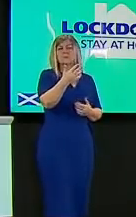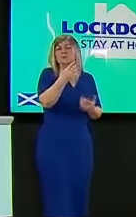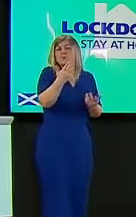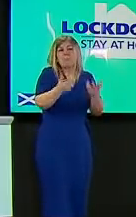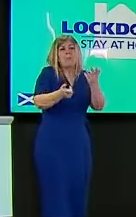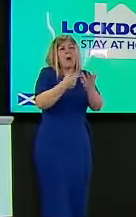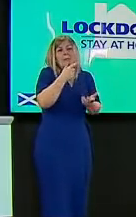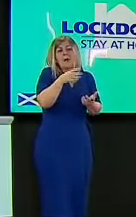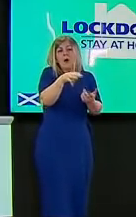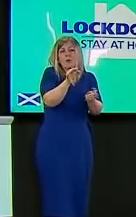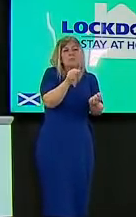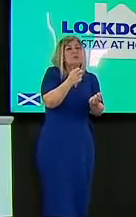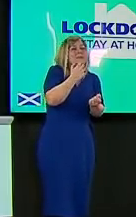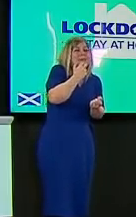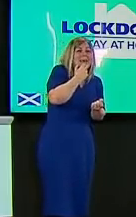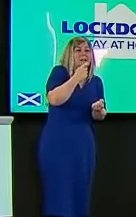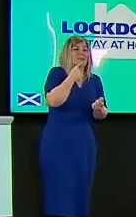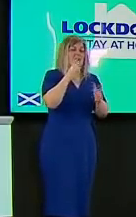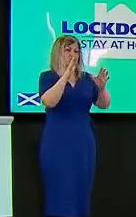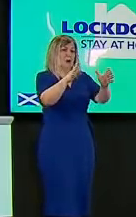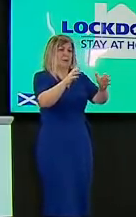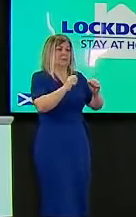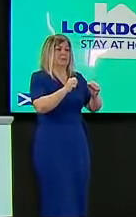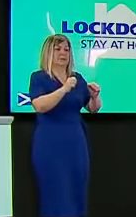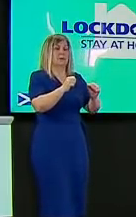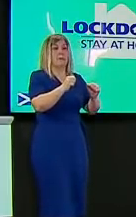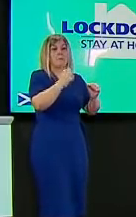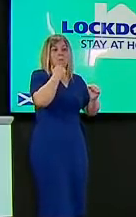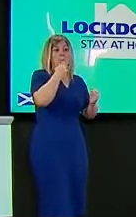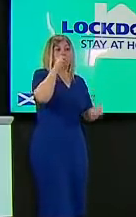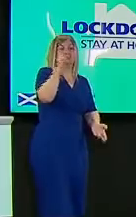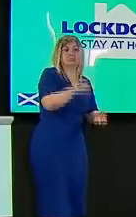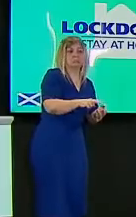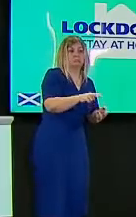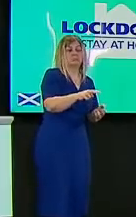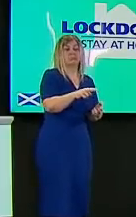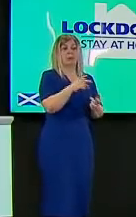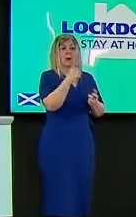think you know this is a sign that things might be eased sooner rather than later i mean is it still